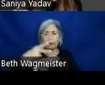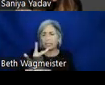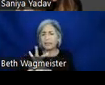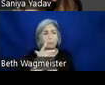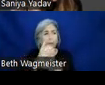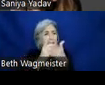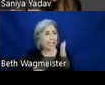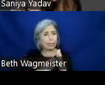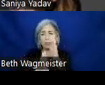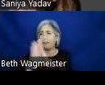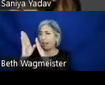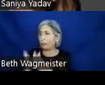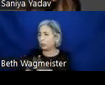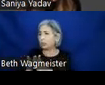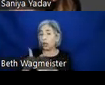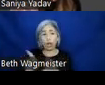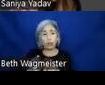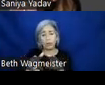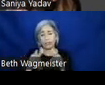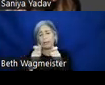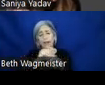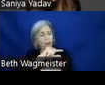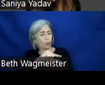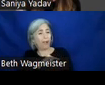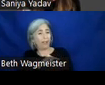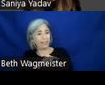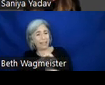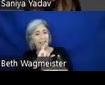developer, increasing the speed and quality of the products we create for our customers.